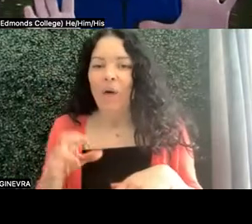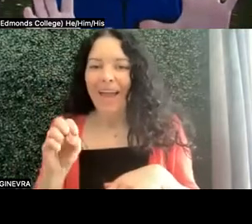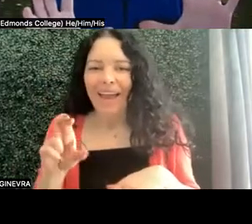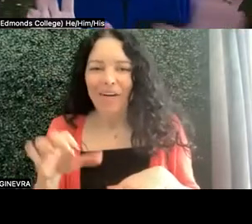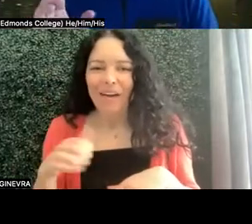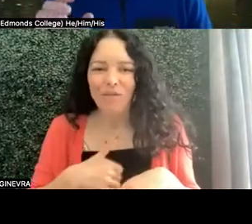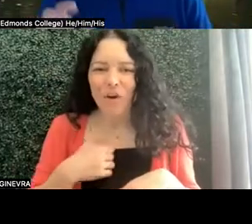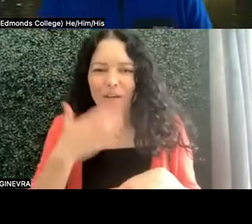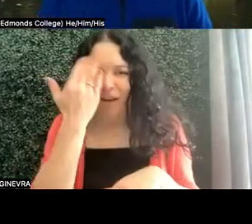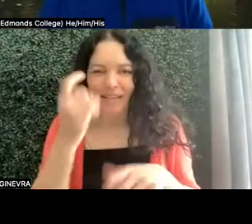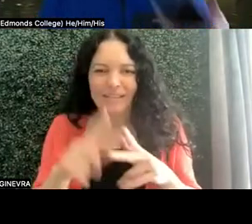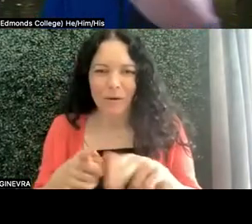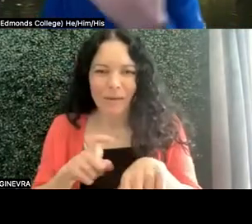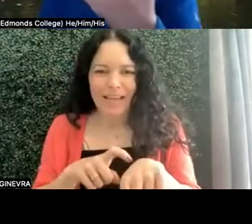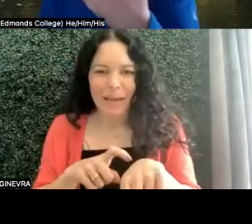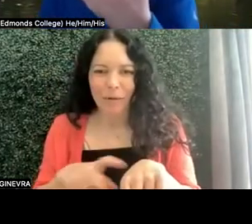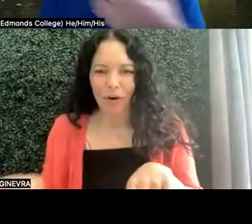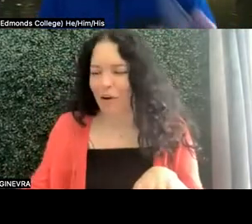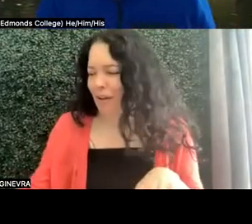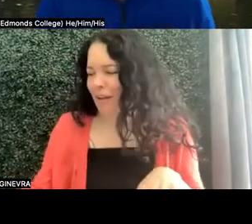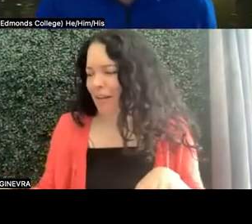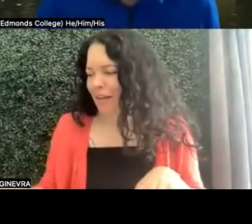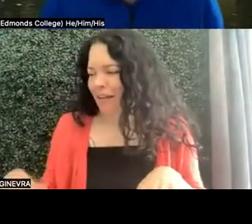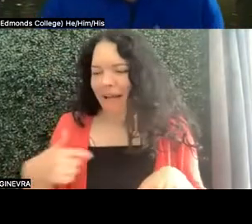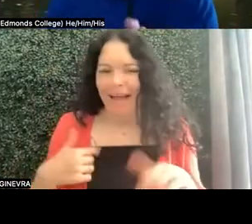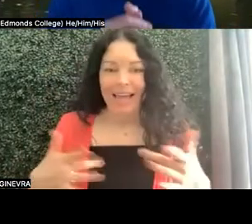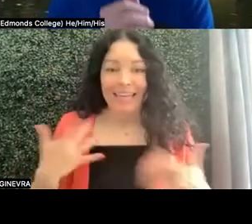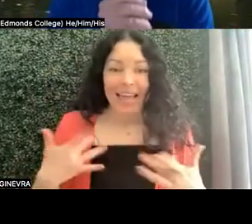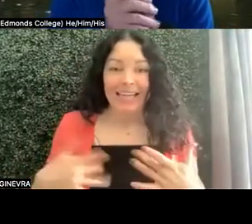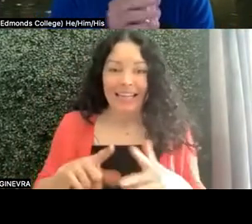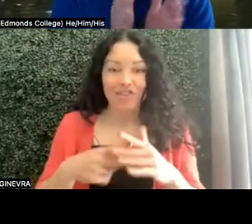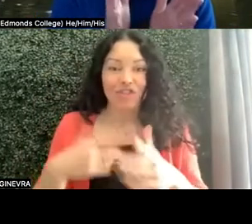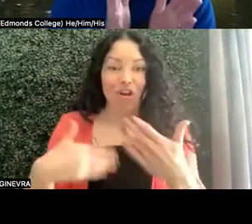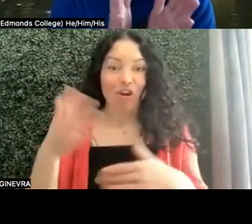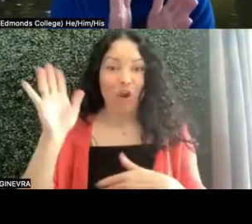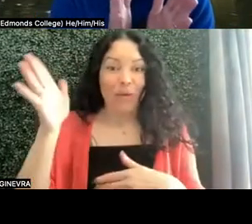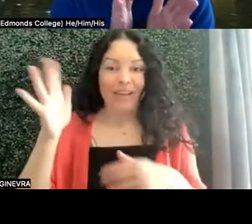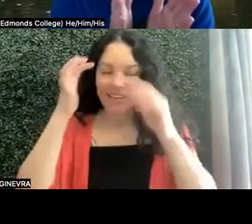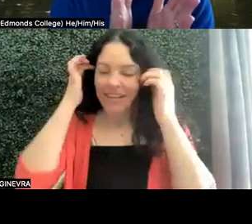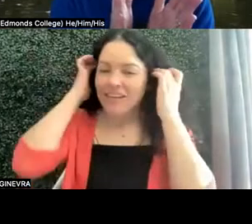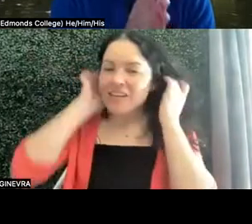I have a timer on my phone, but I just got excited and started, so-- You got about four minutes.